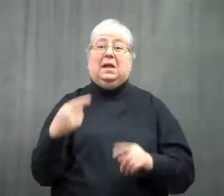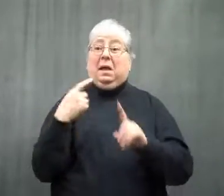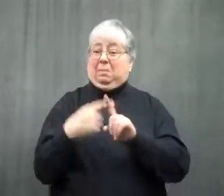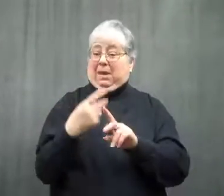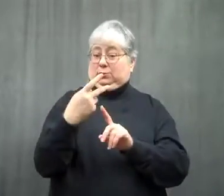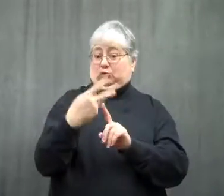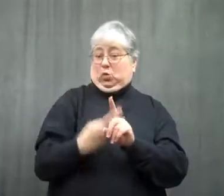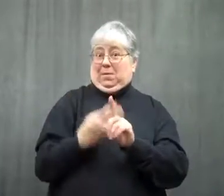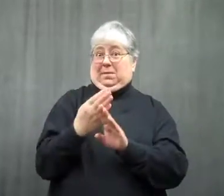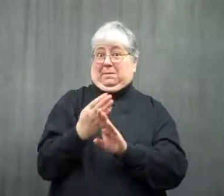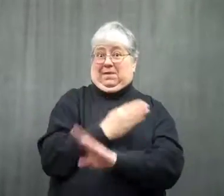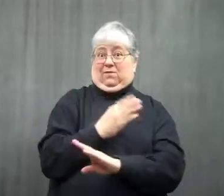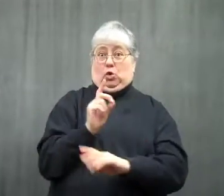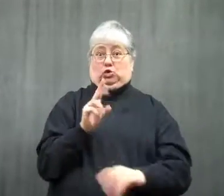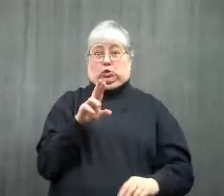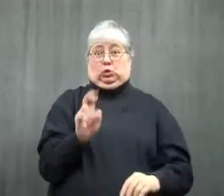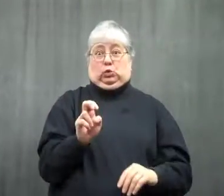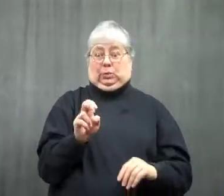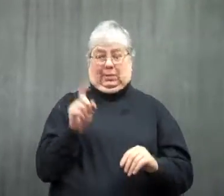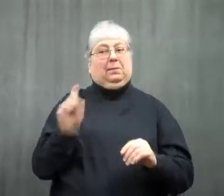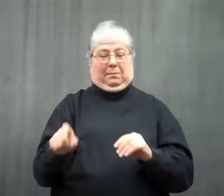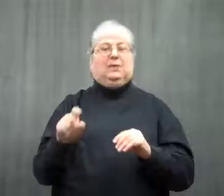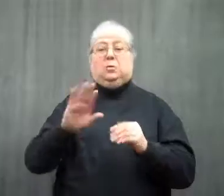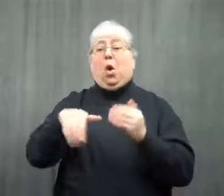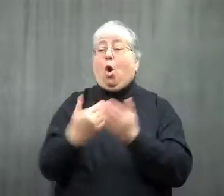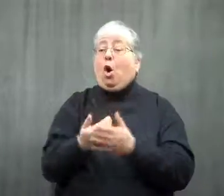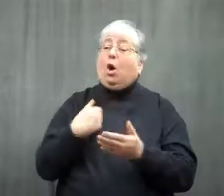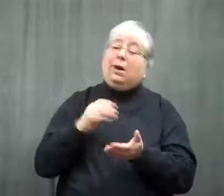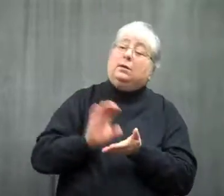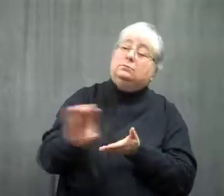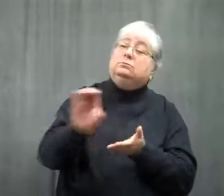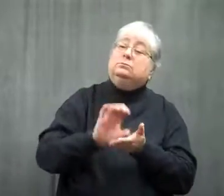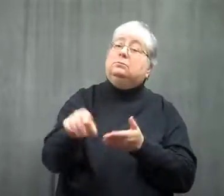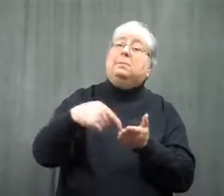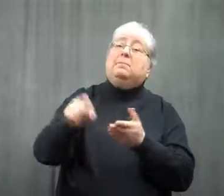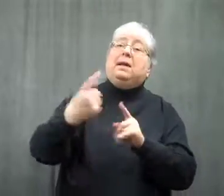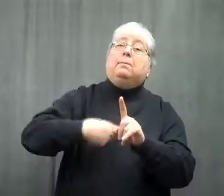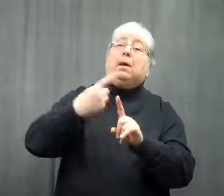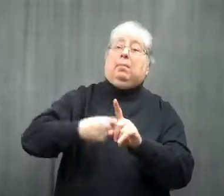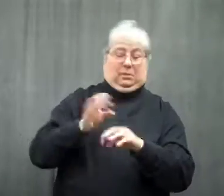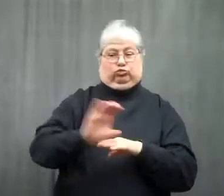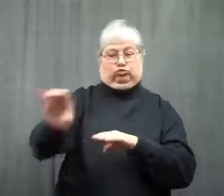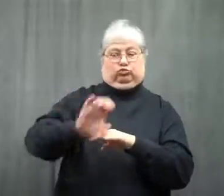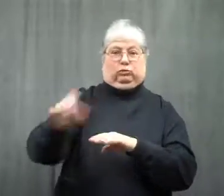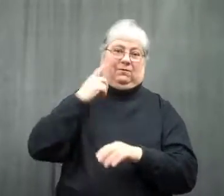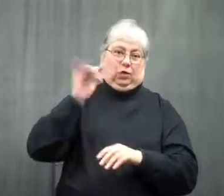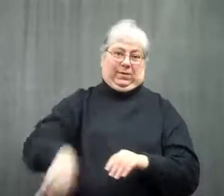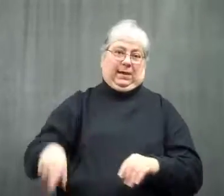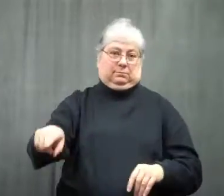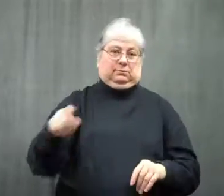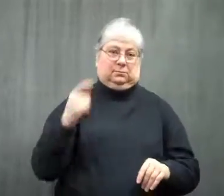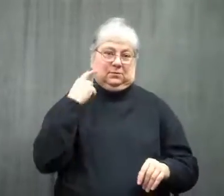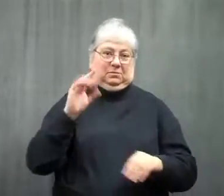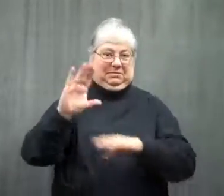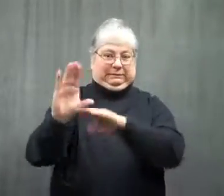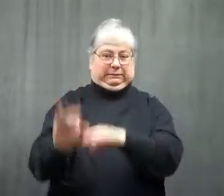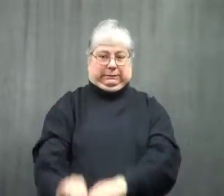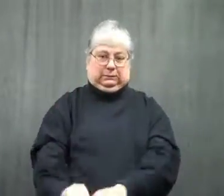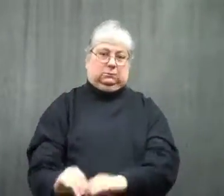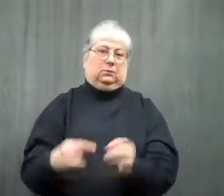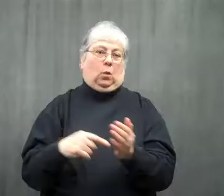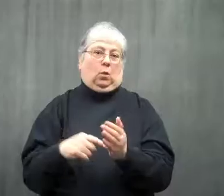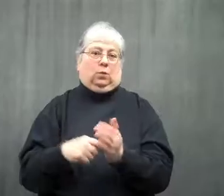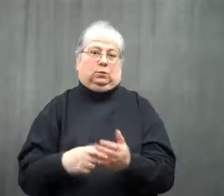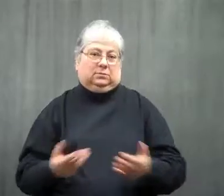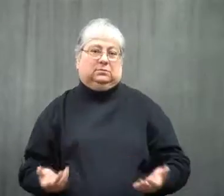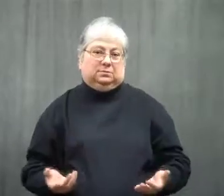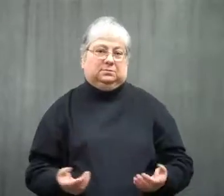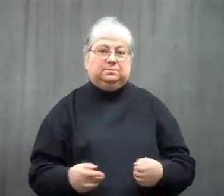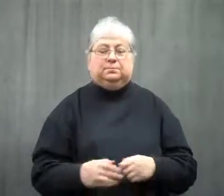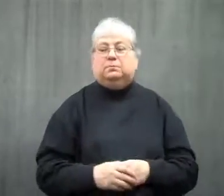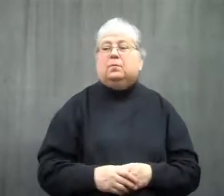In the two months before it is to be paid off, the full payment goes to paying down that balance.